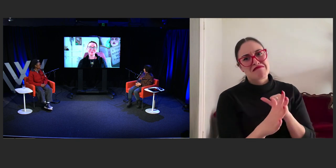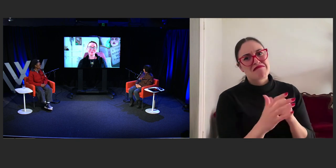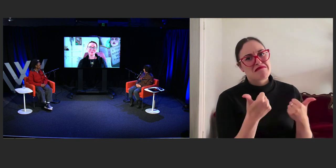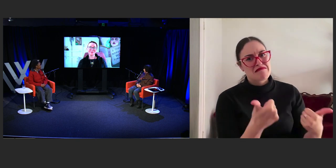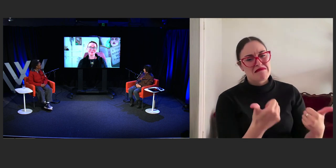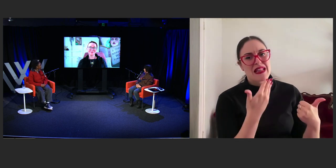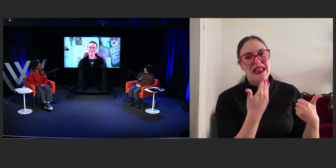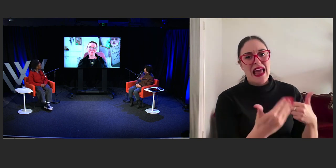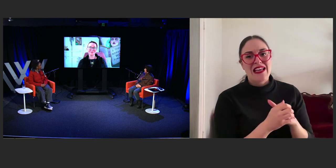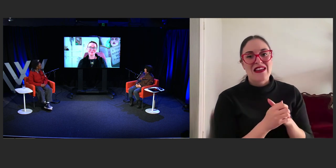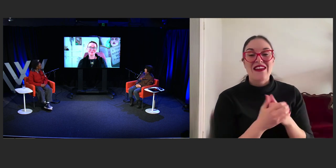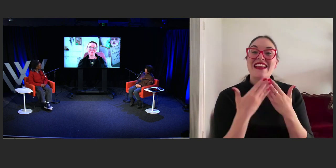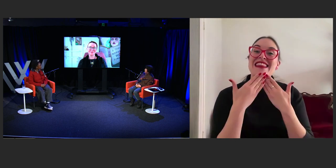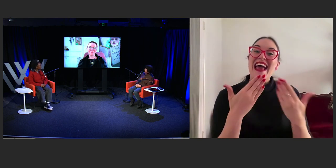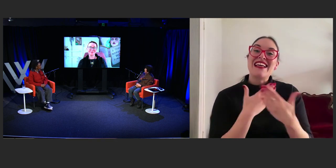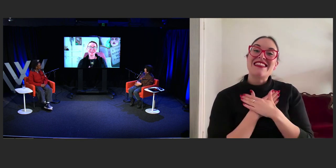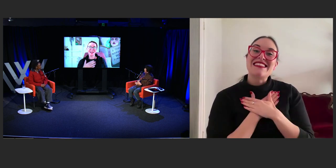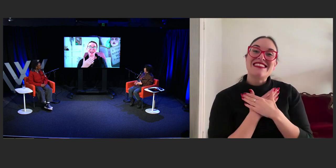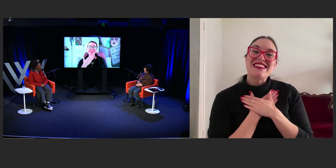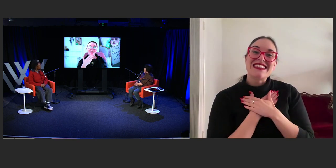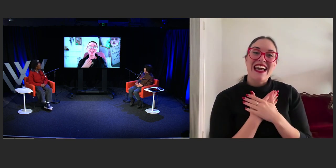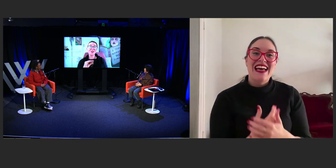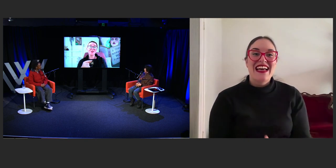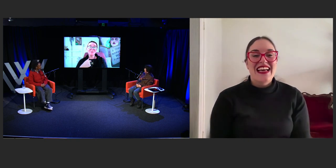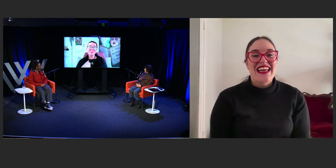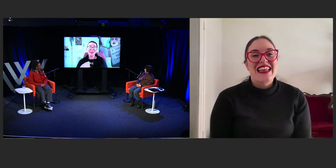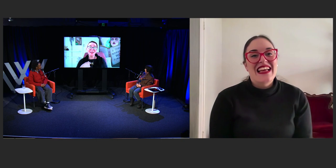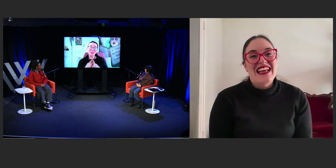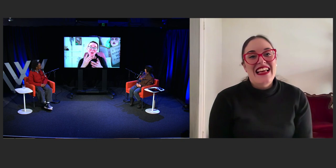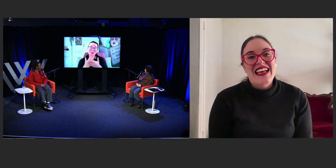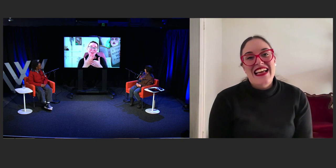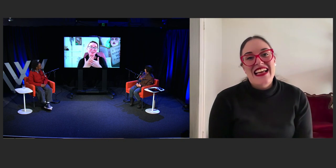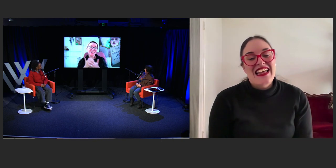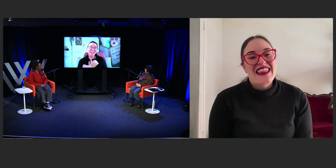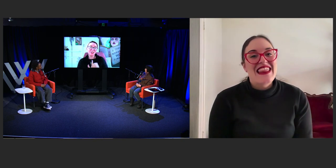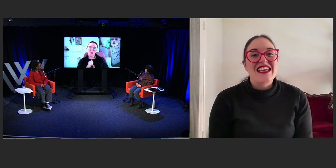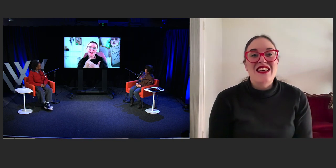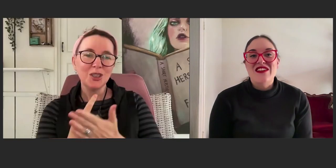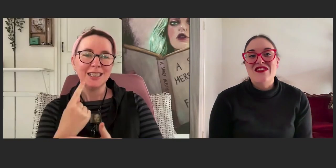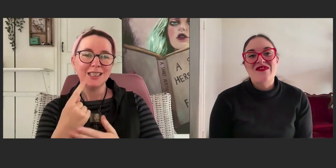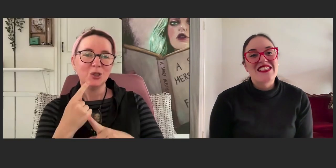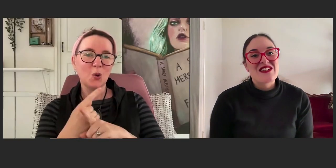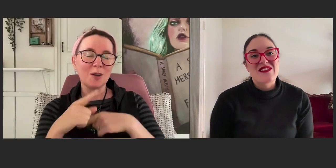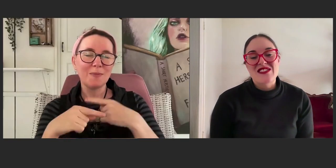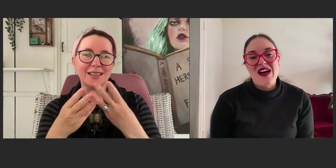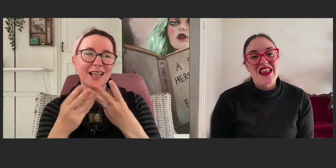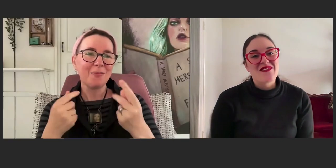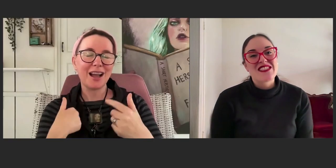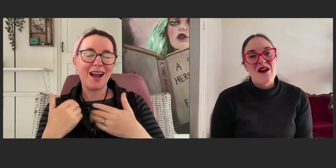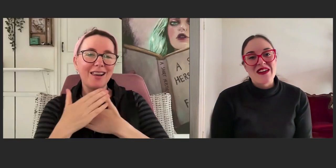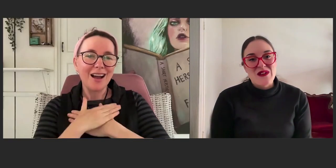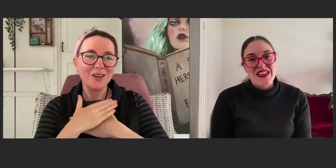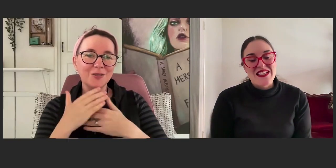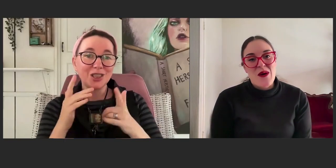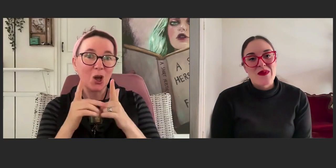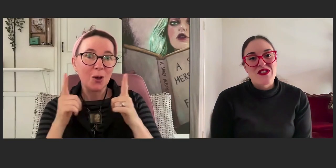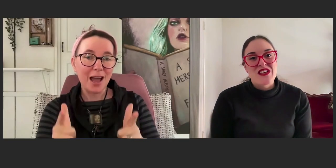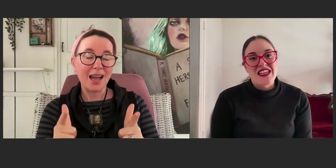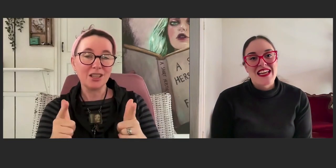Thank you Asphyxia for being a great panelist. Thank you. From me too as well, I've so enjoyed this opportunity,